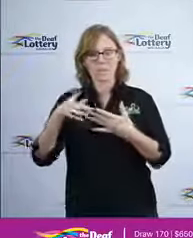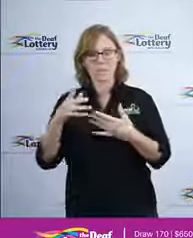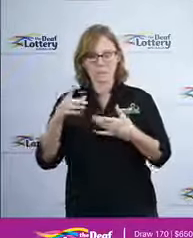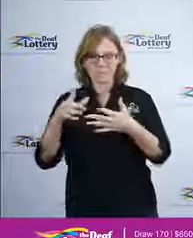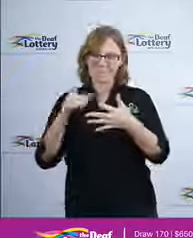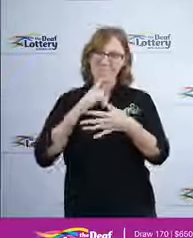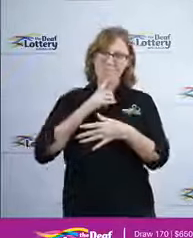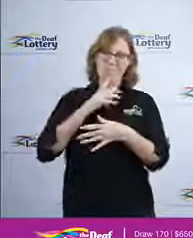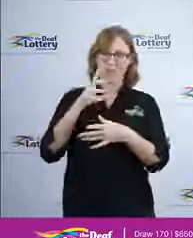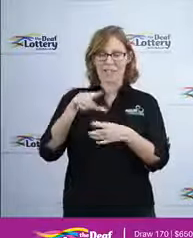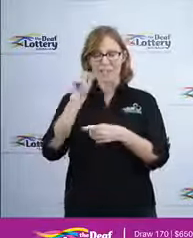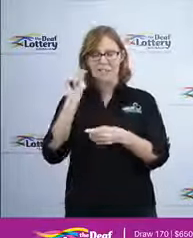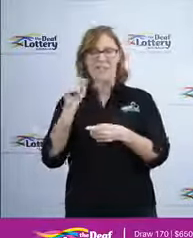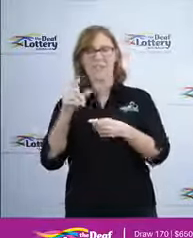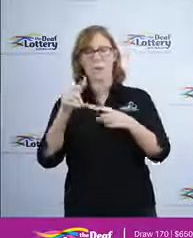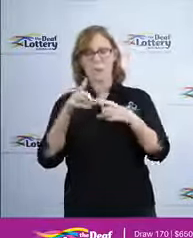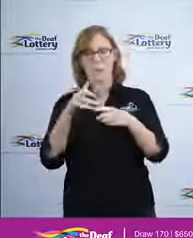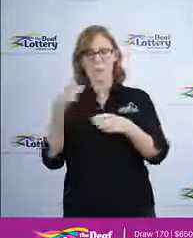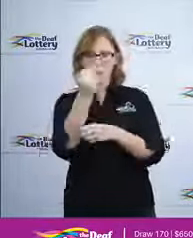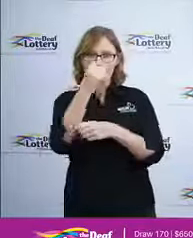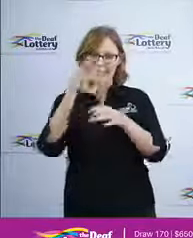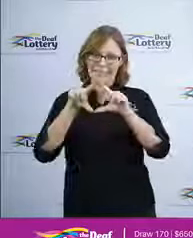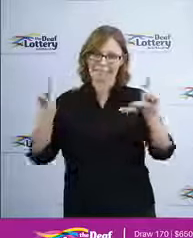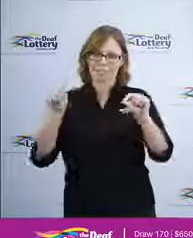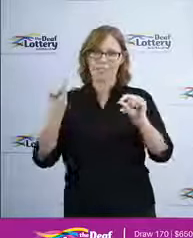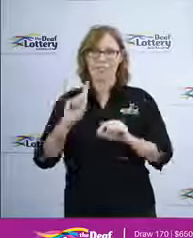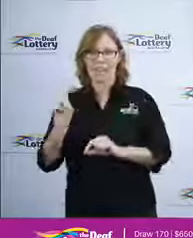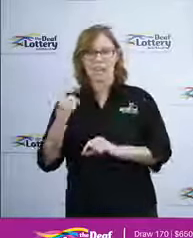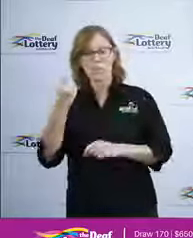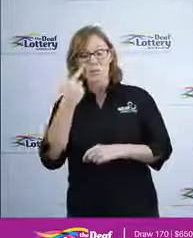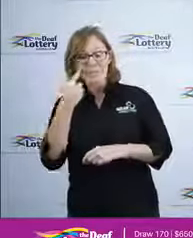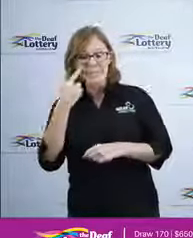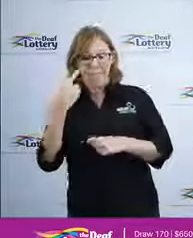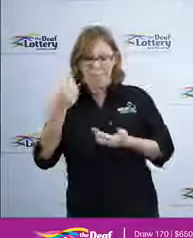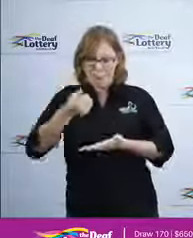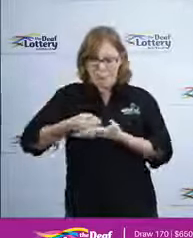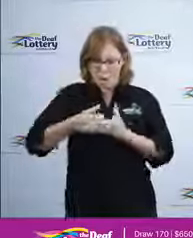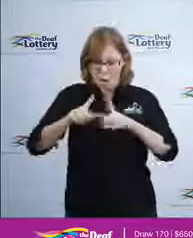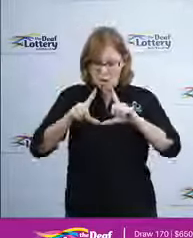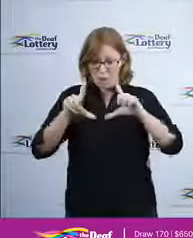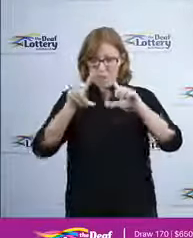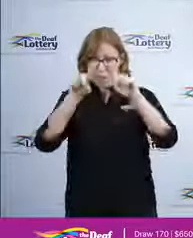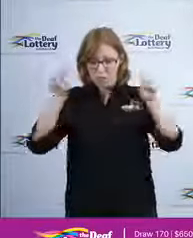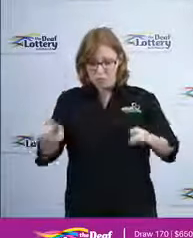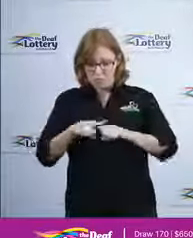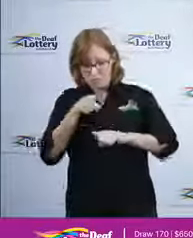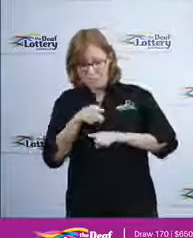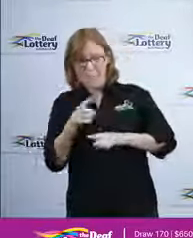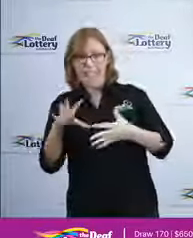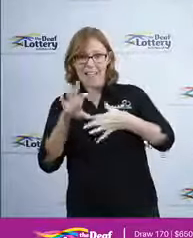you'll also find our permit and license numbers at the bottom of your screen along with the link to our website and that's where you'll find all the